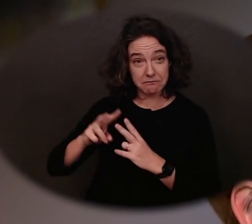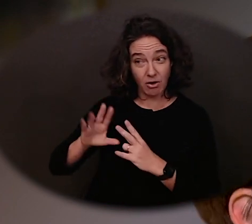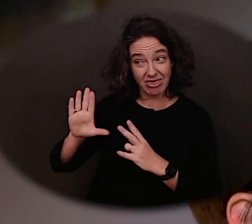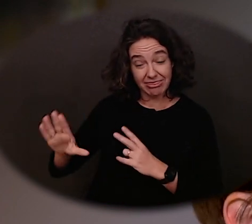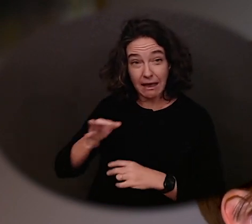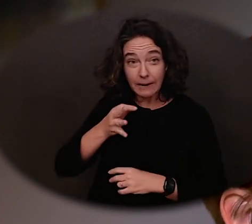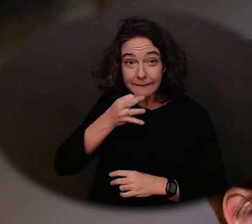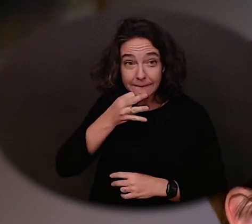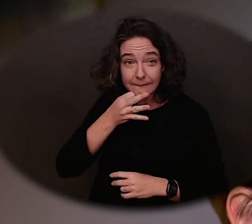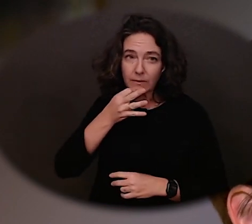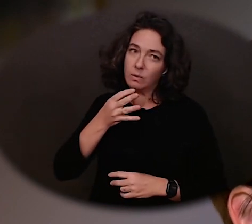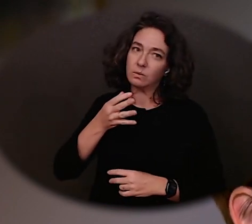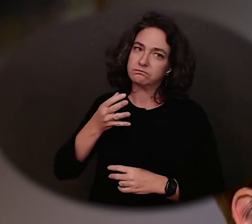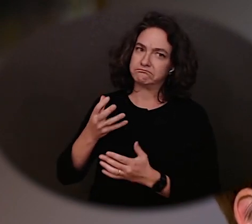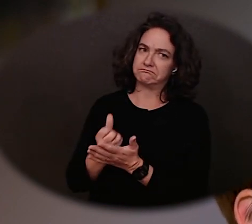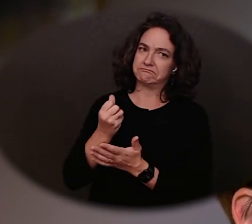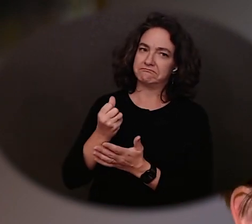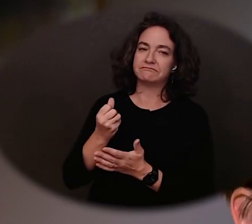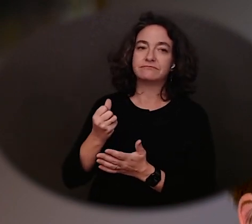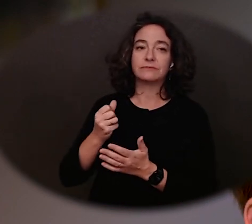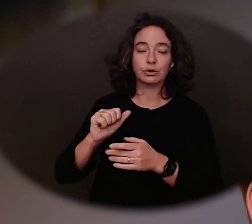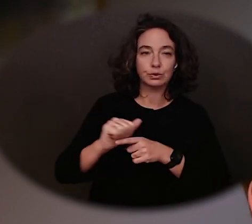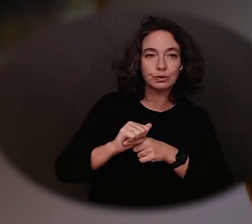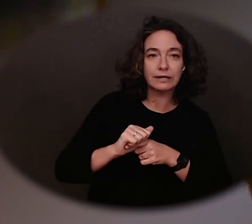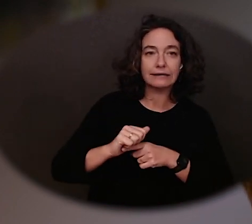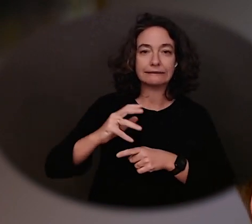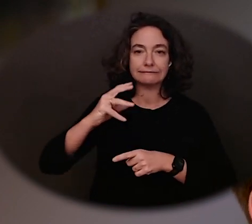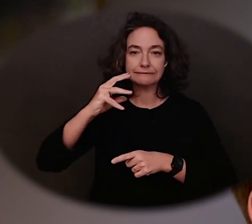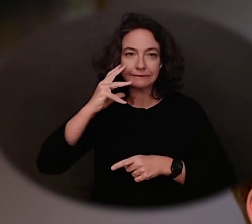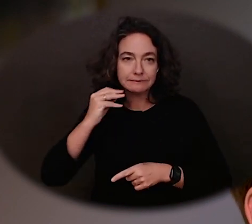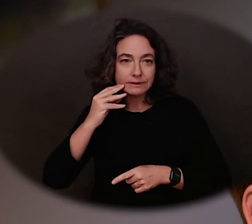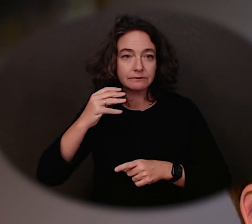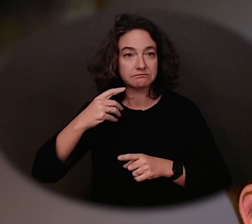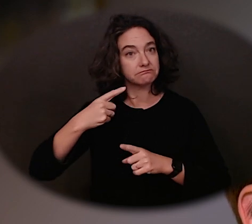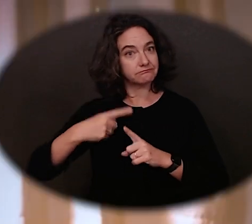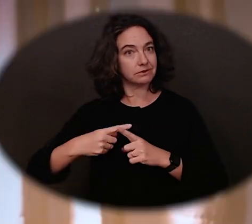They combine training and experience with a true desire to help you succeed.